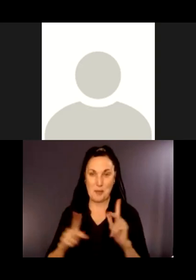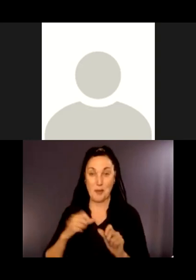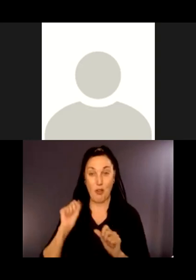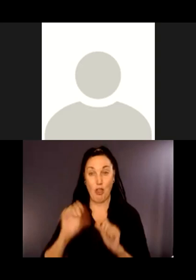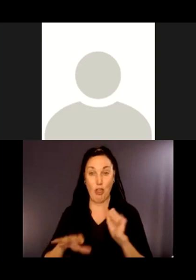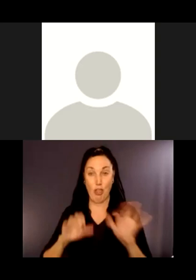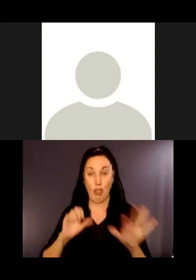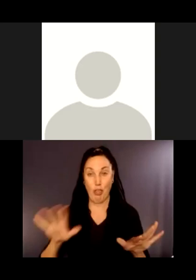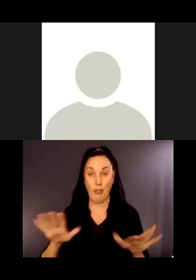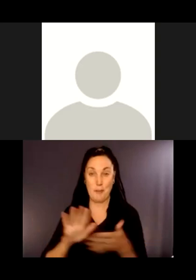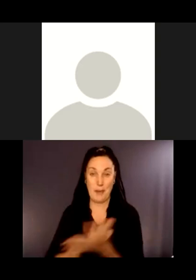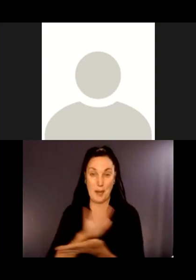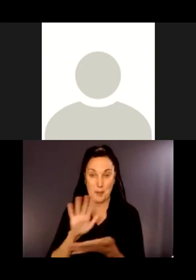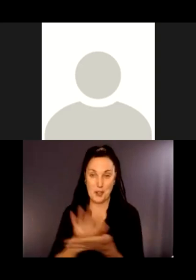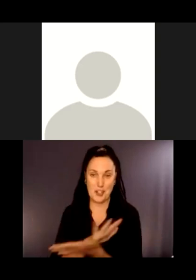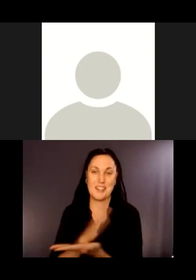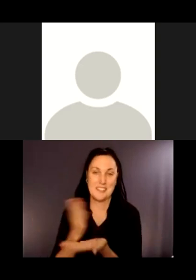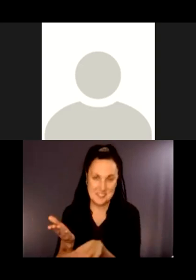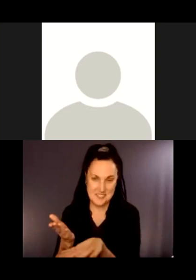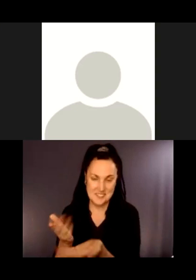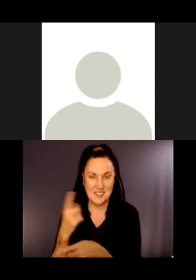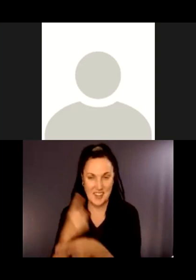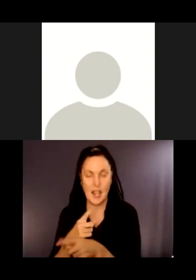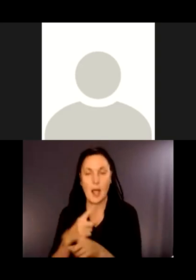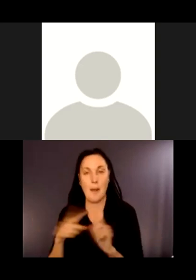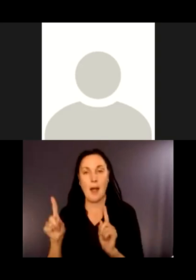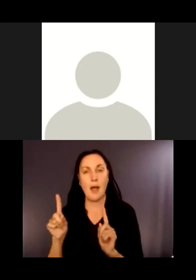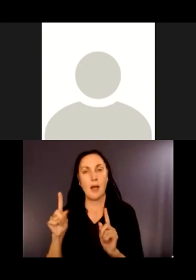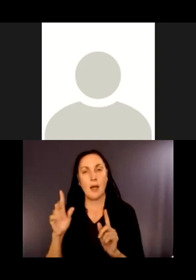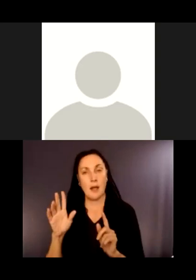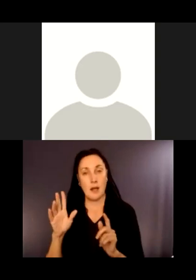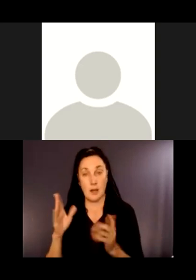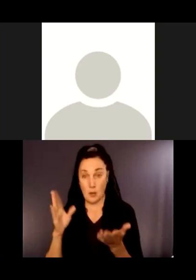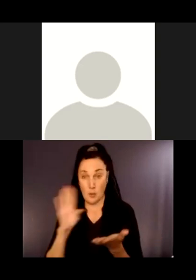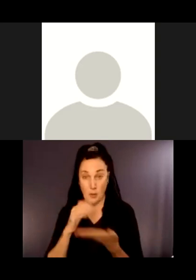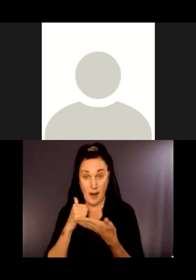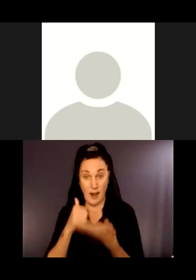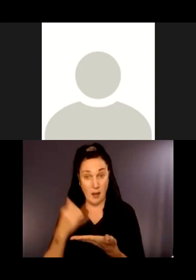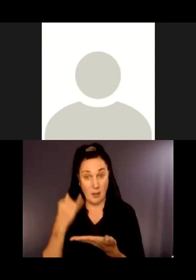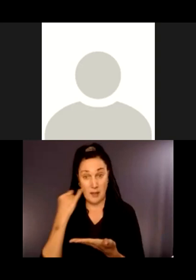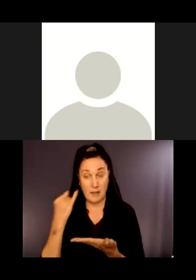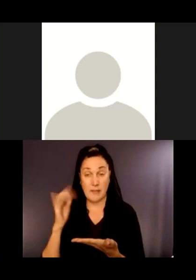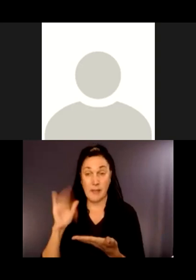But would it help if we did create a brochure rack in a